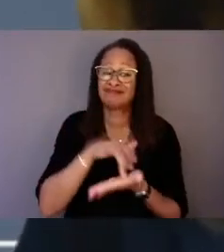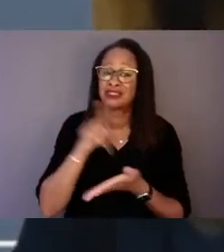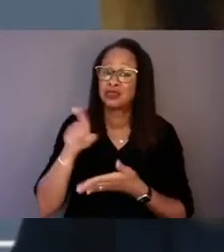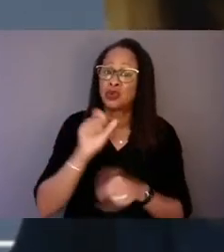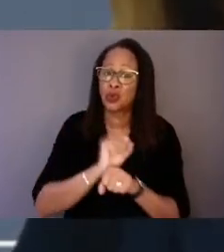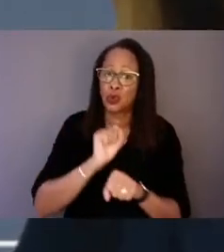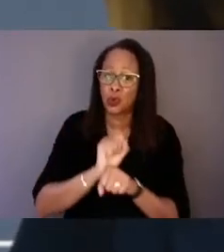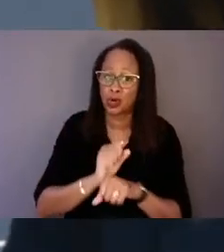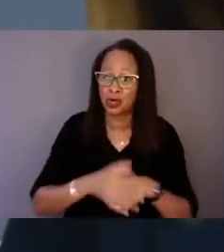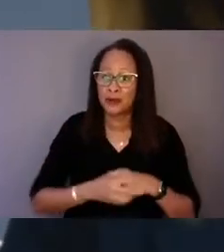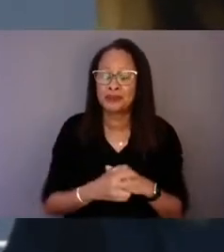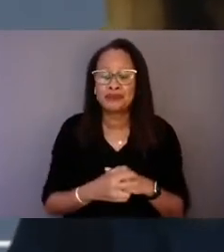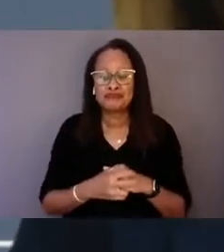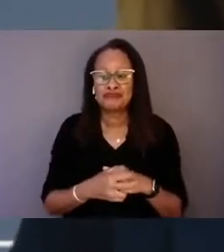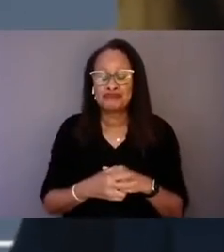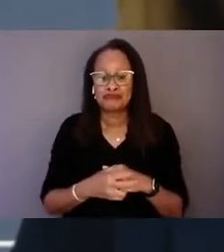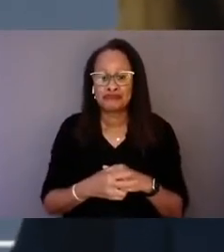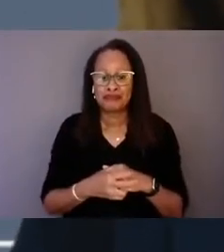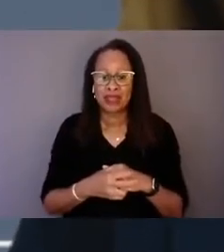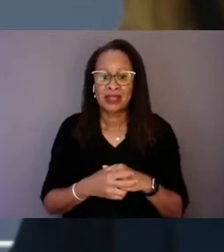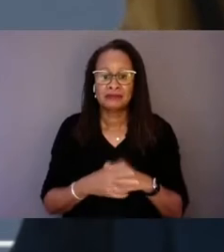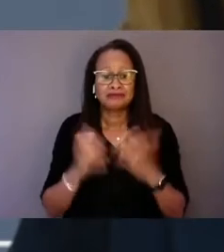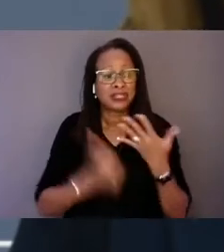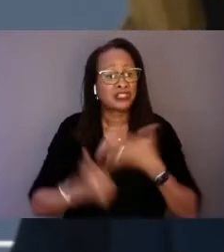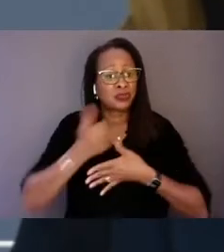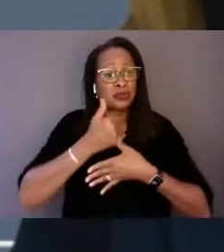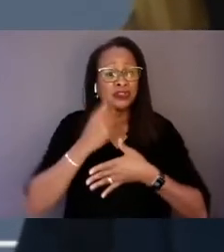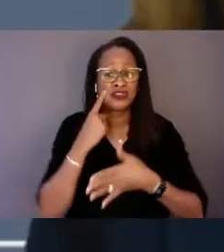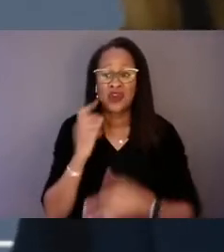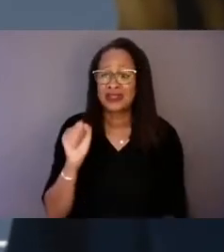but it is a priority for SAMHSA and we're really hoping that 988